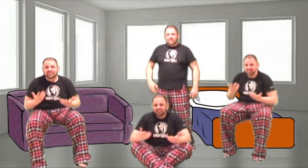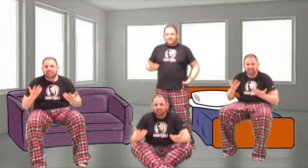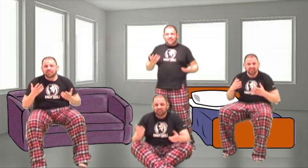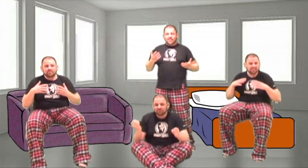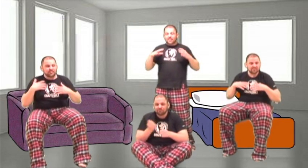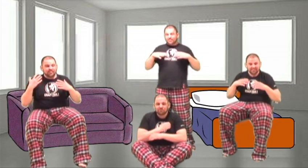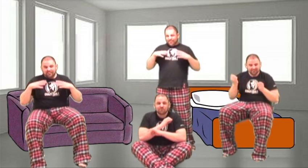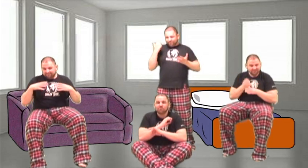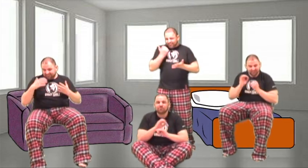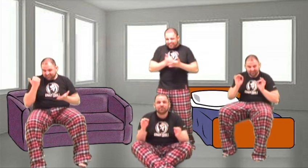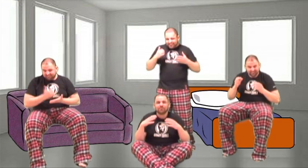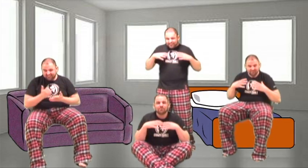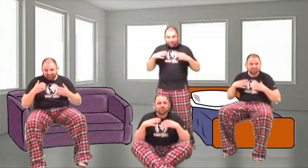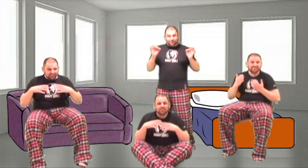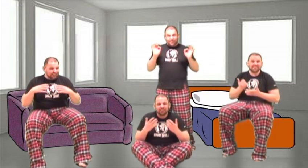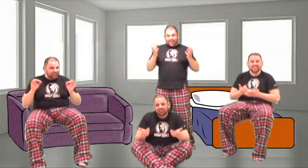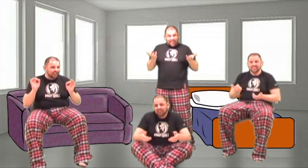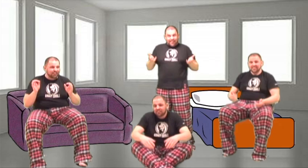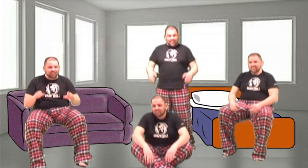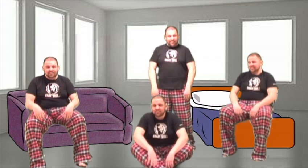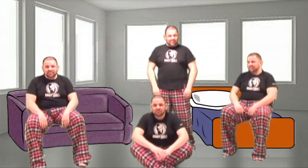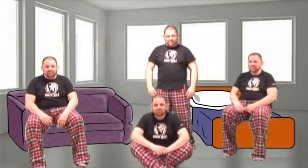'Cause today I swear I'm not doing anything